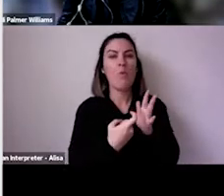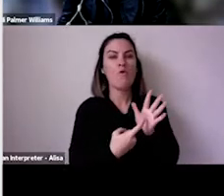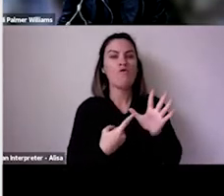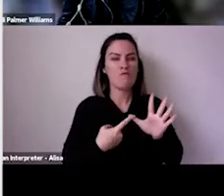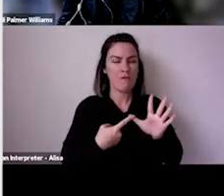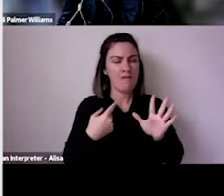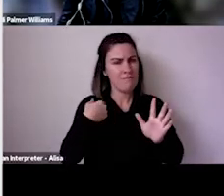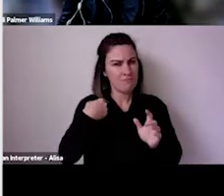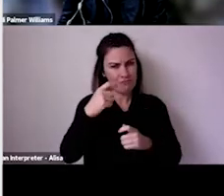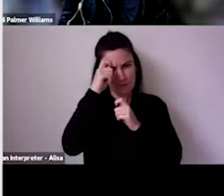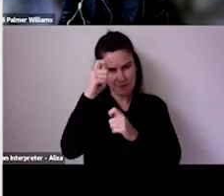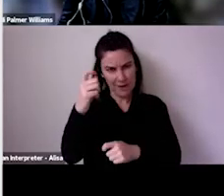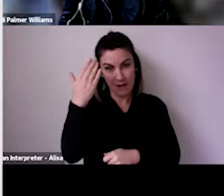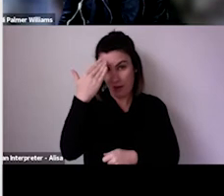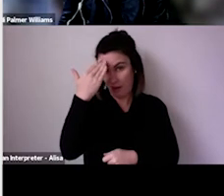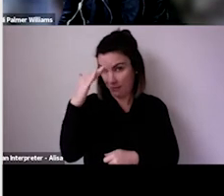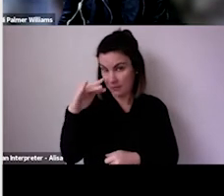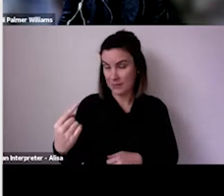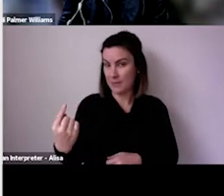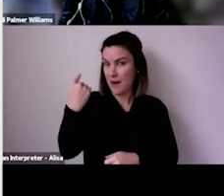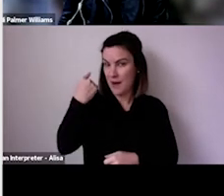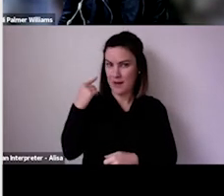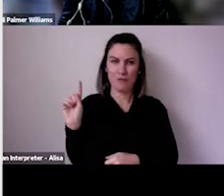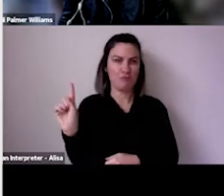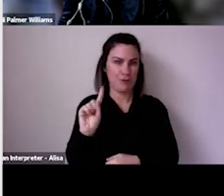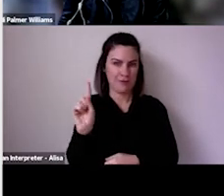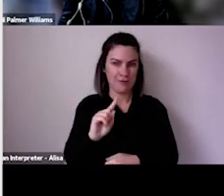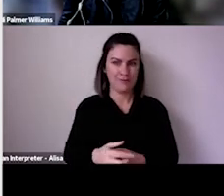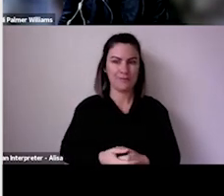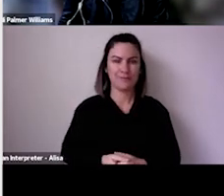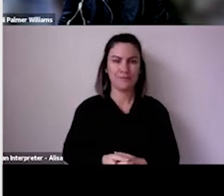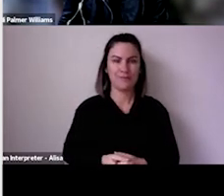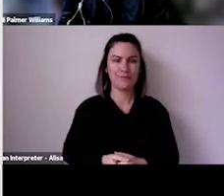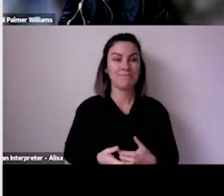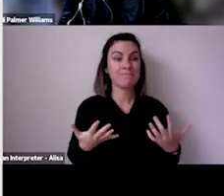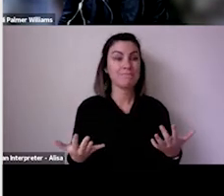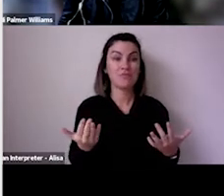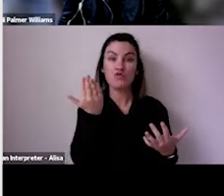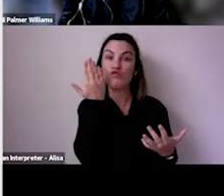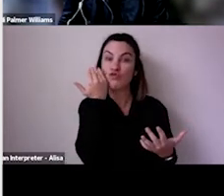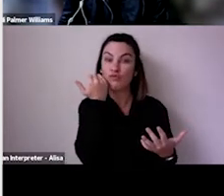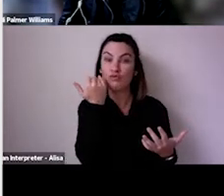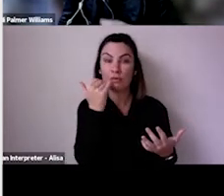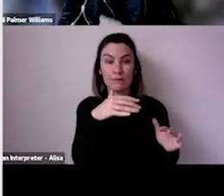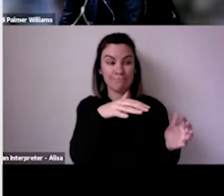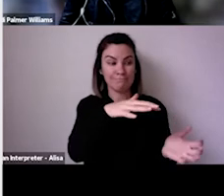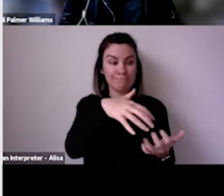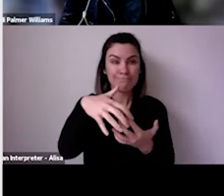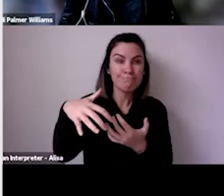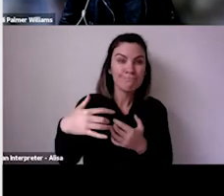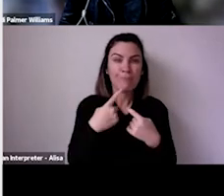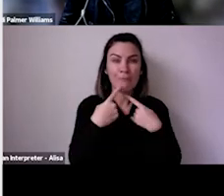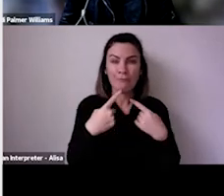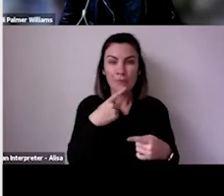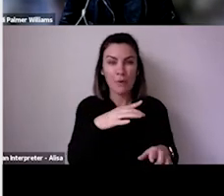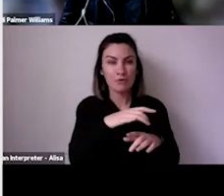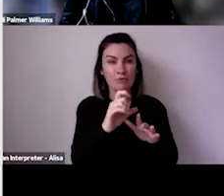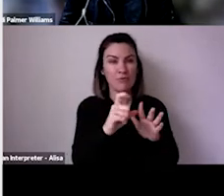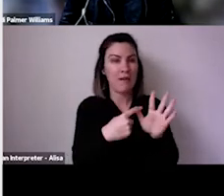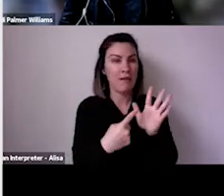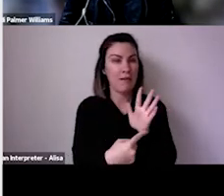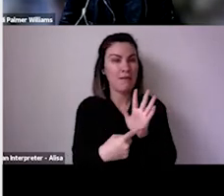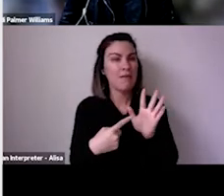So we spent the better part of last year really kind of depressed about how bad our situation